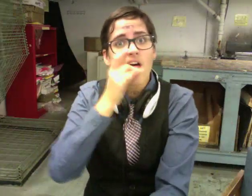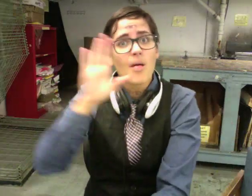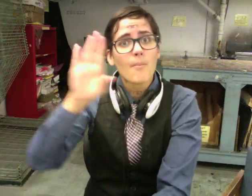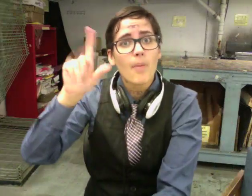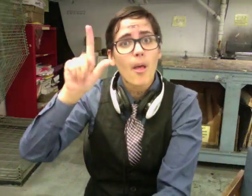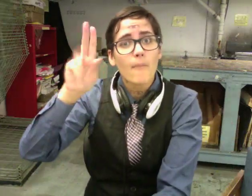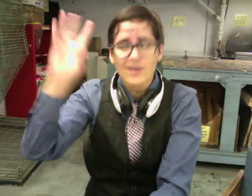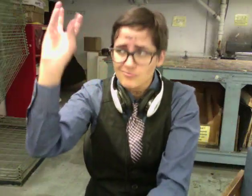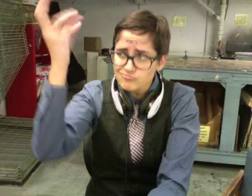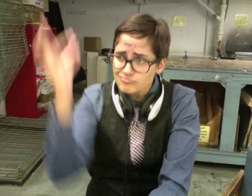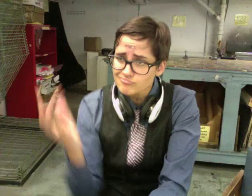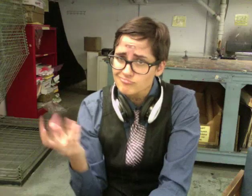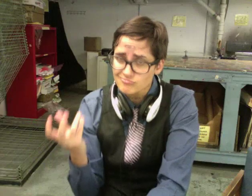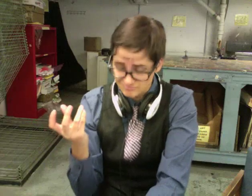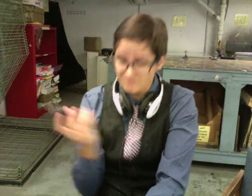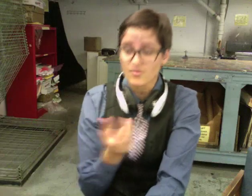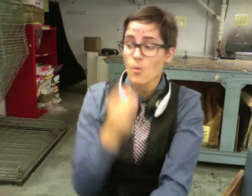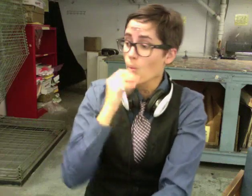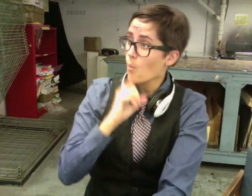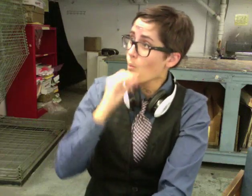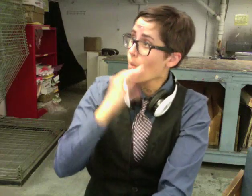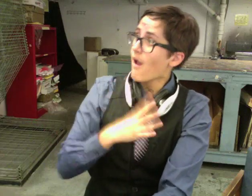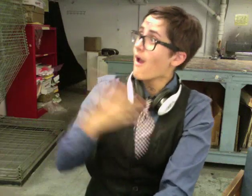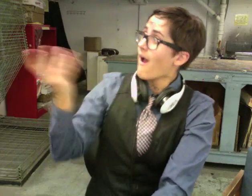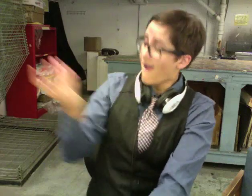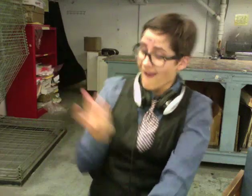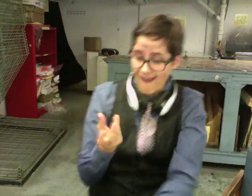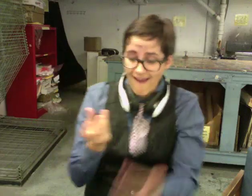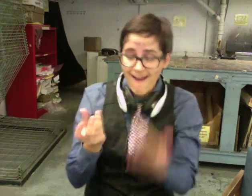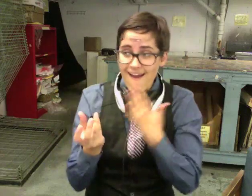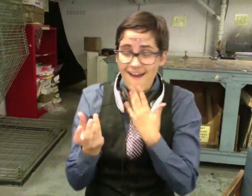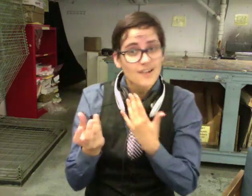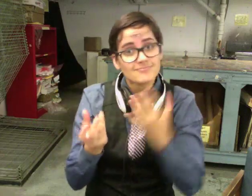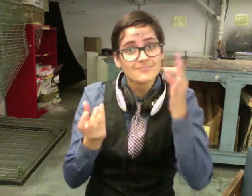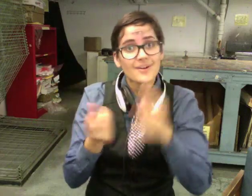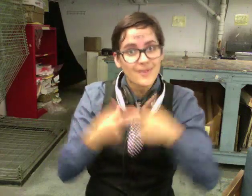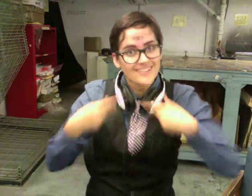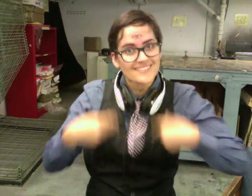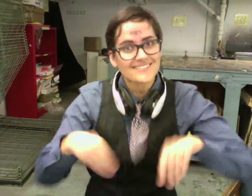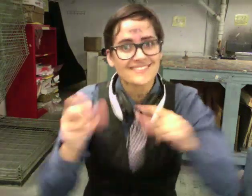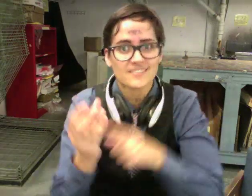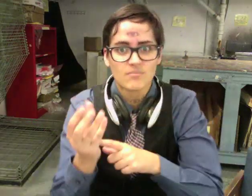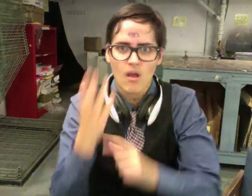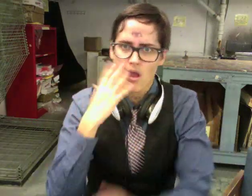light. She's offering to sell the lightbulb, which has been touched by an angel.